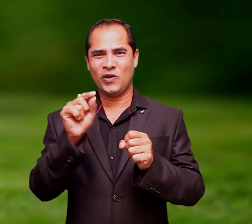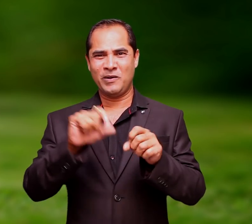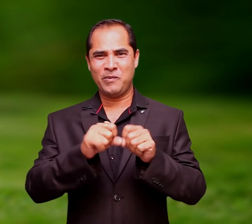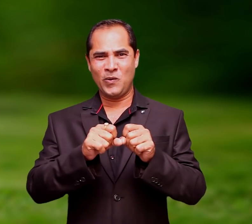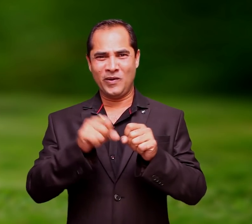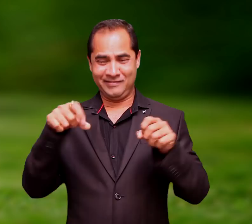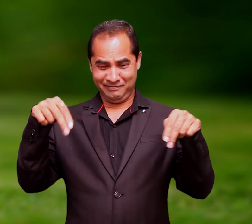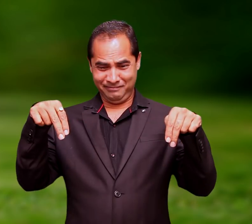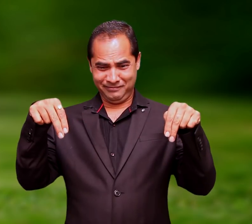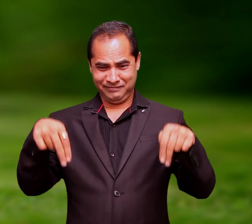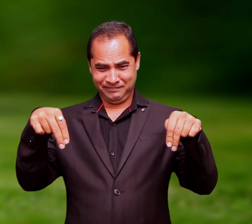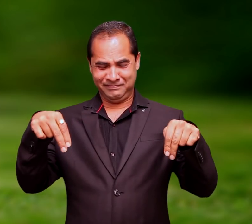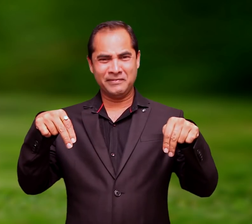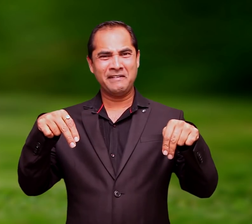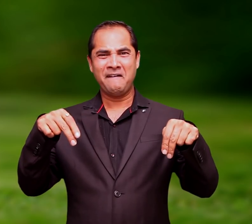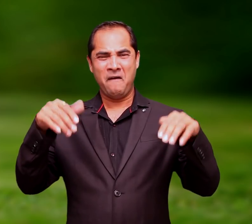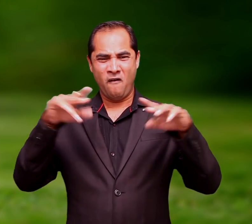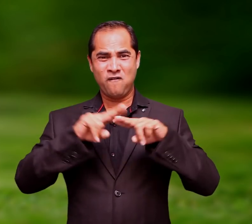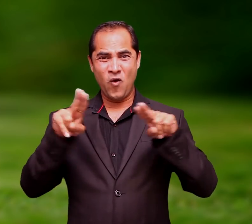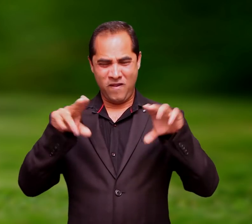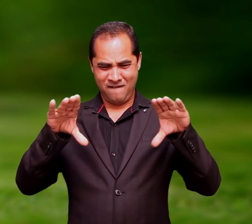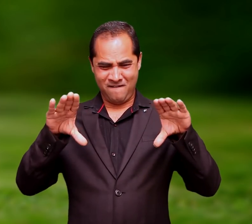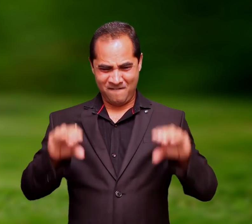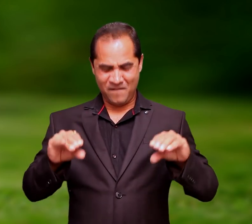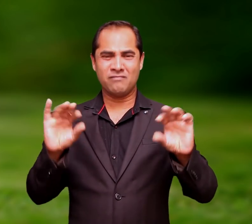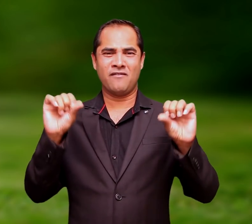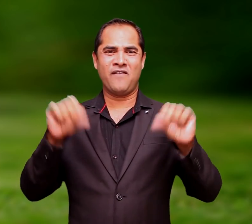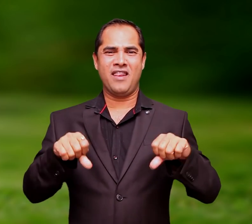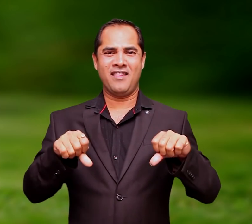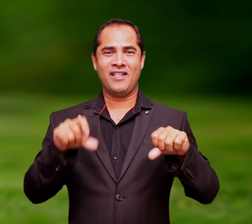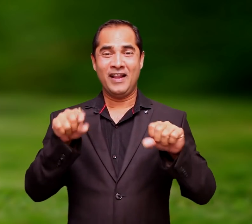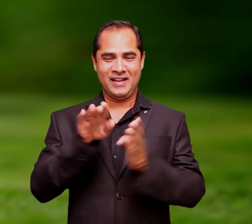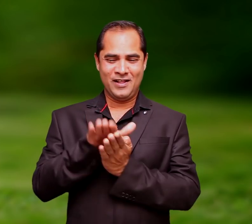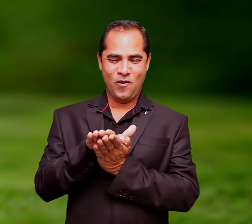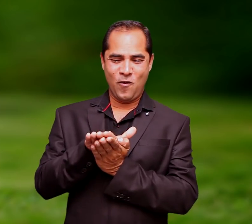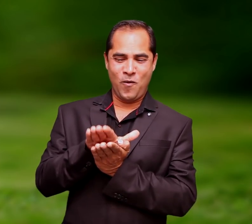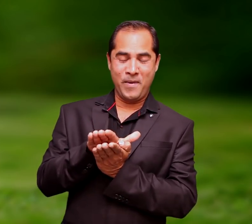journey back home, so the lid when closed remained at a slope from one end to the other